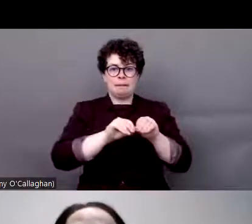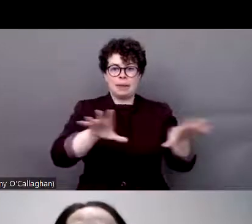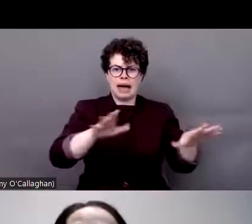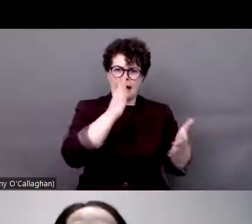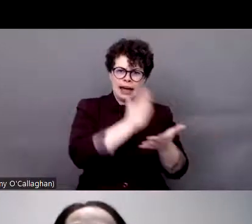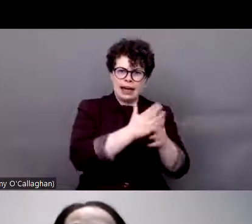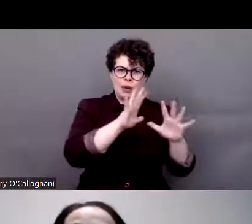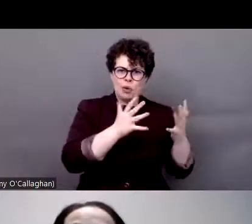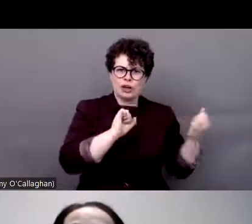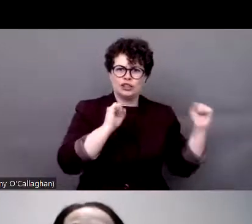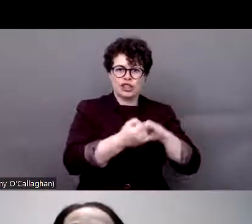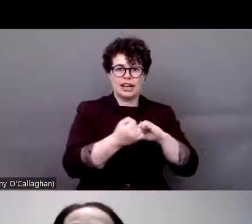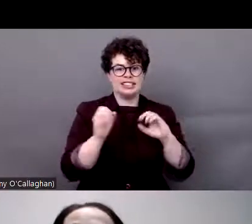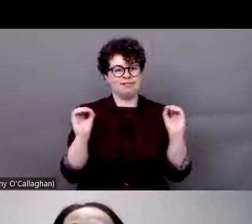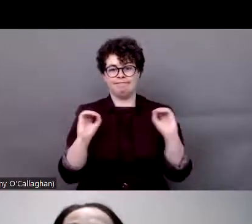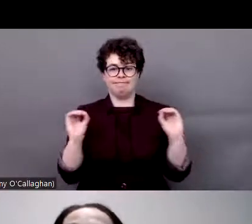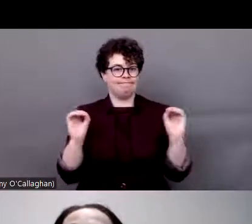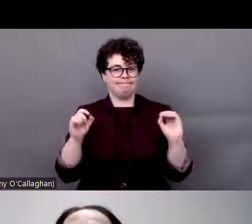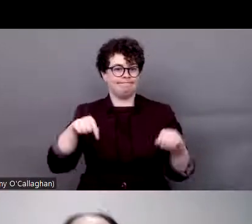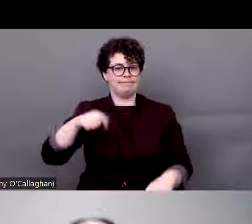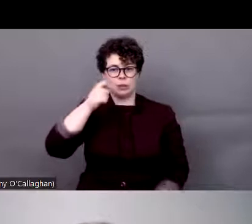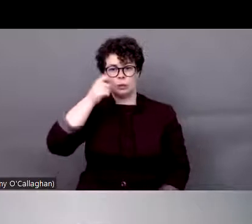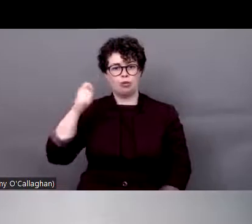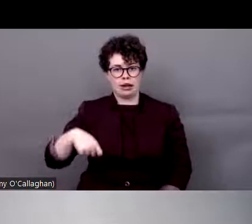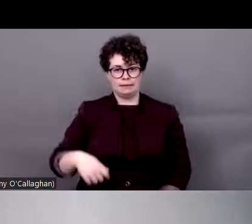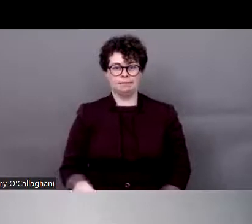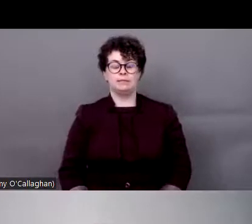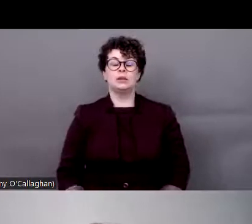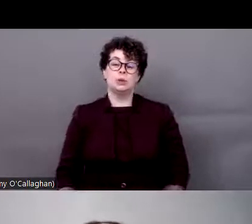our country. So last year